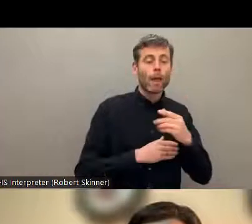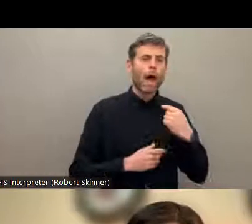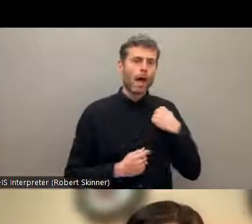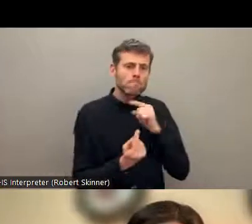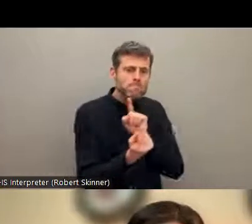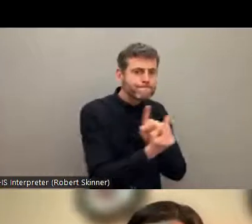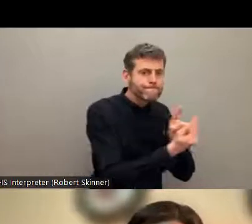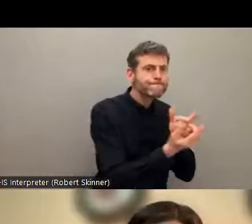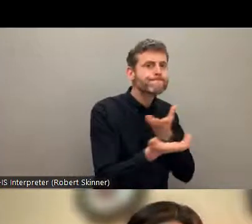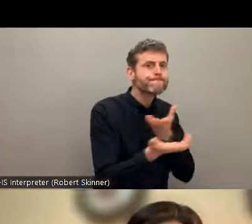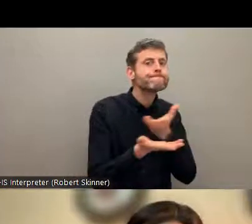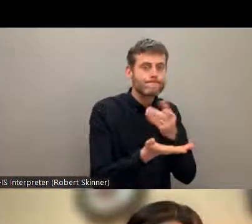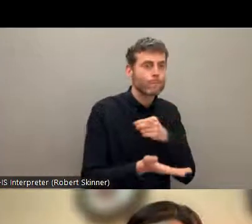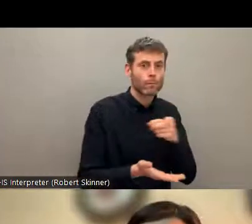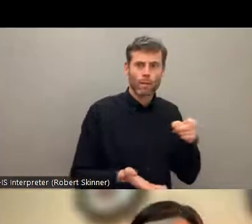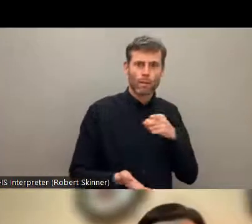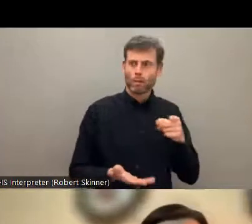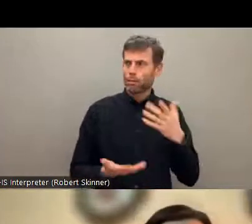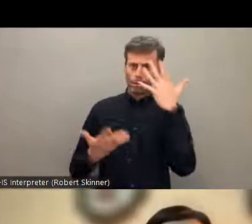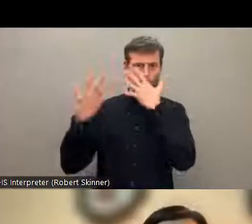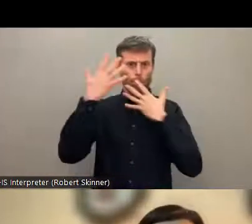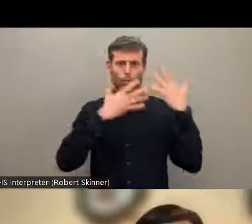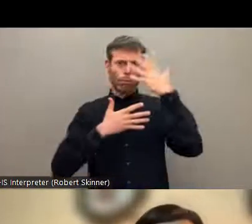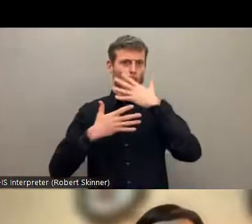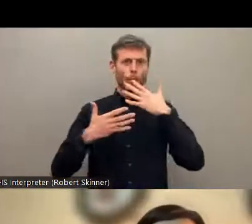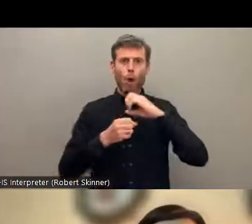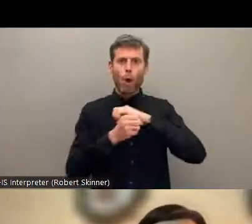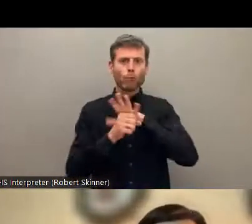anxiety during the COVID pandemic. The data